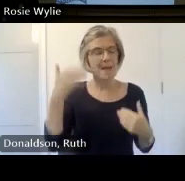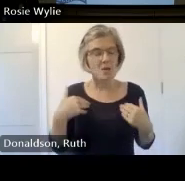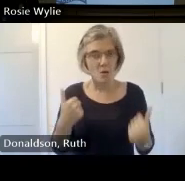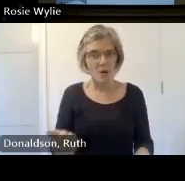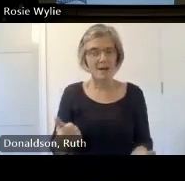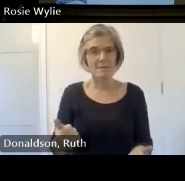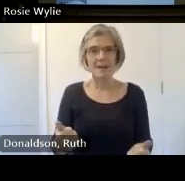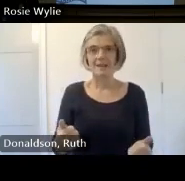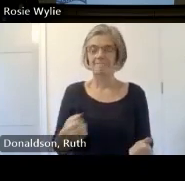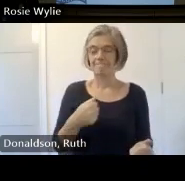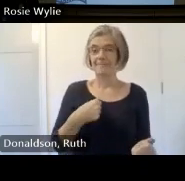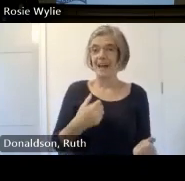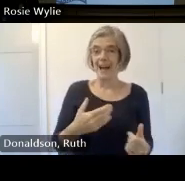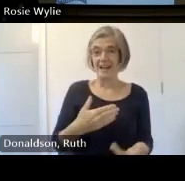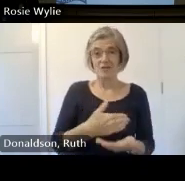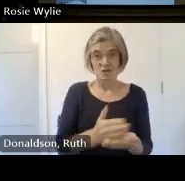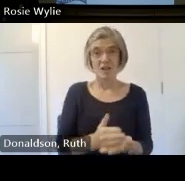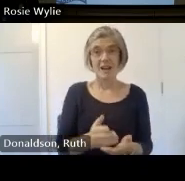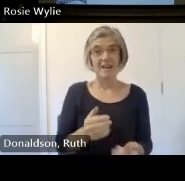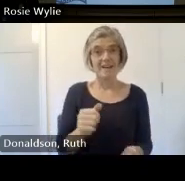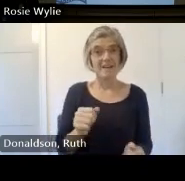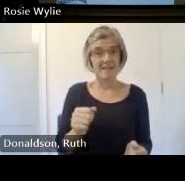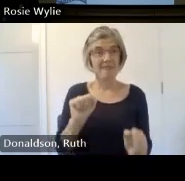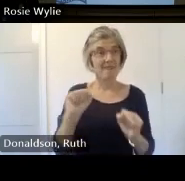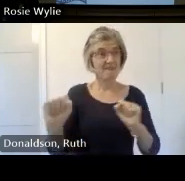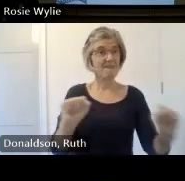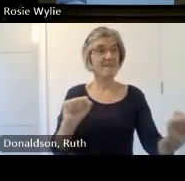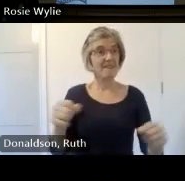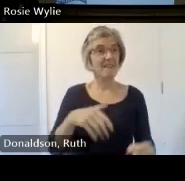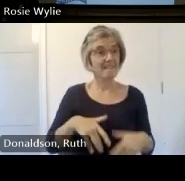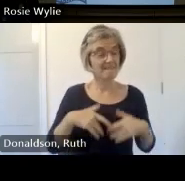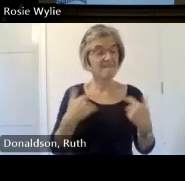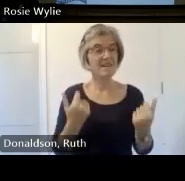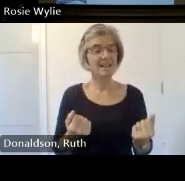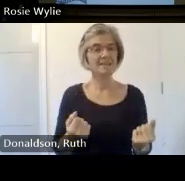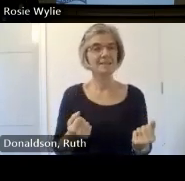recordings has brought me closer to the people I interviewed has also been able to share some